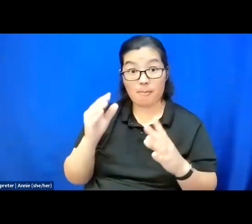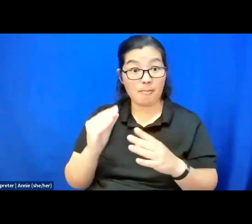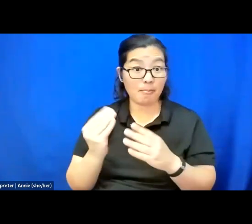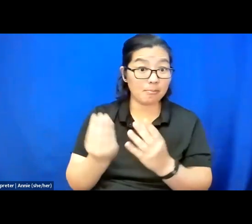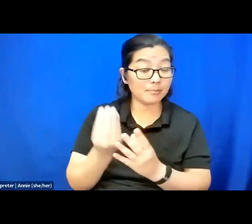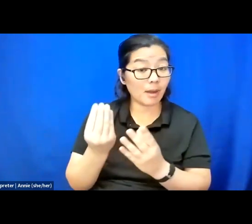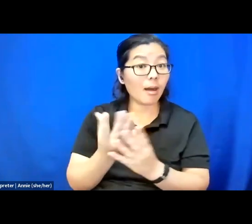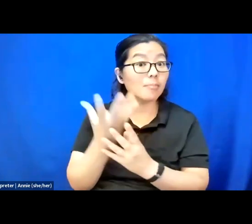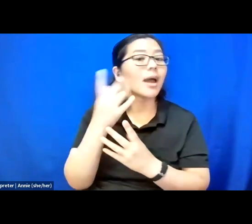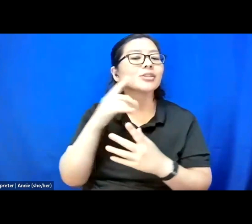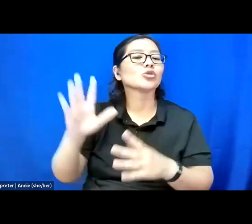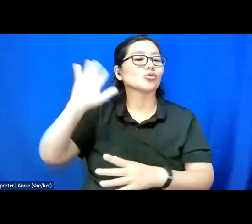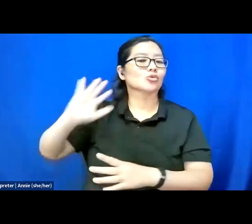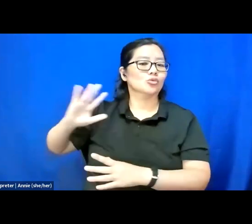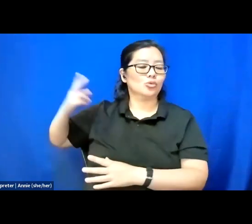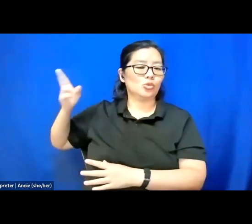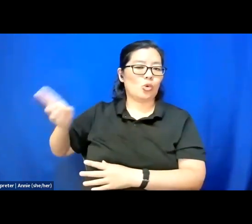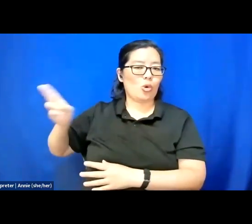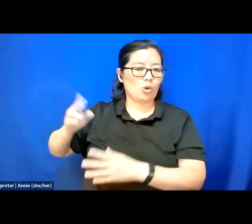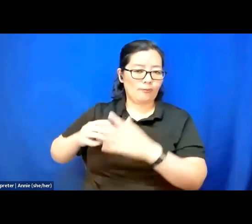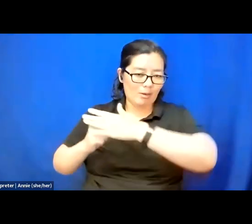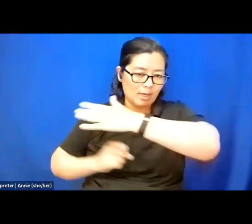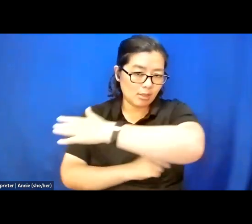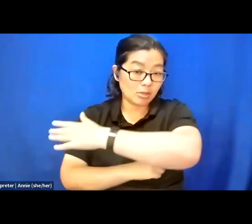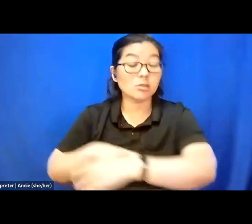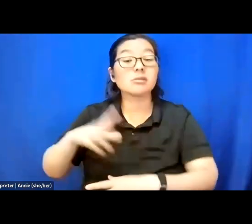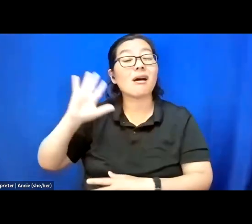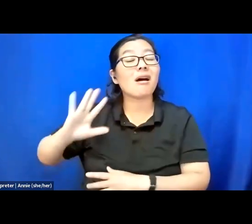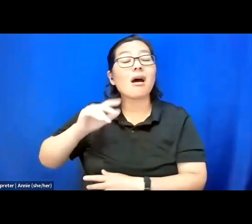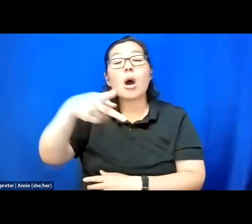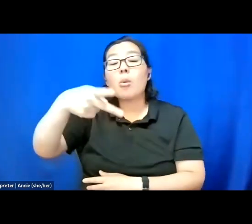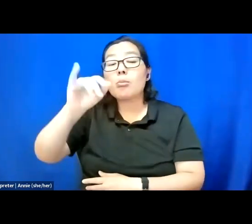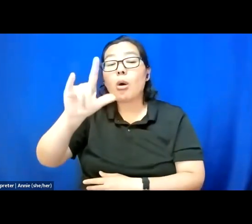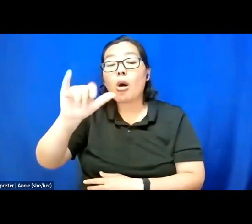In 2000, Paul Longmore received support from the NEH, that's the National Endowment